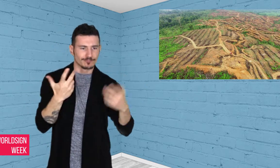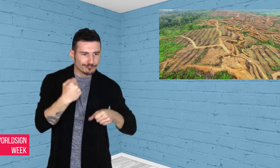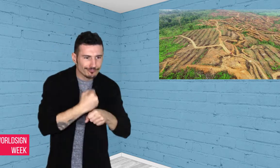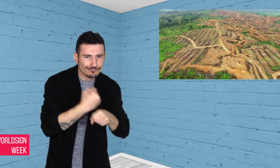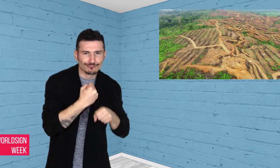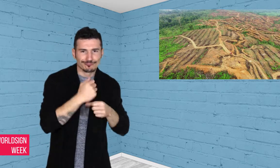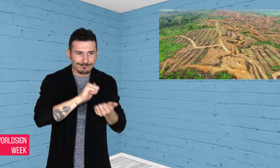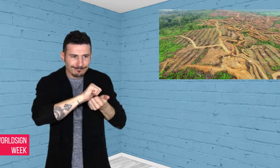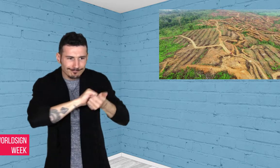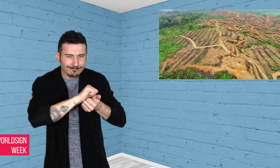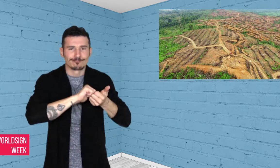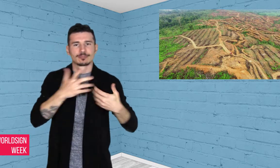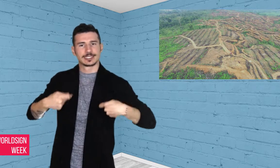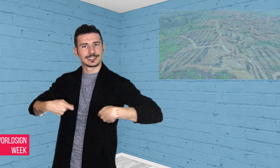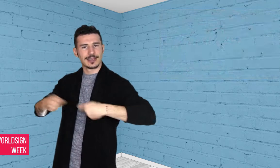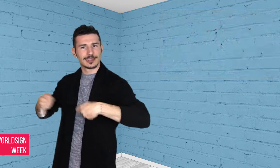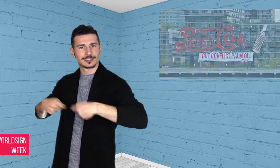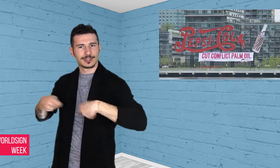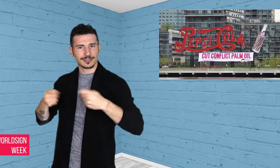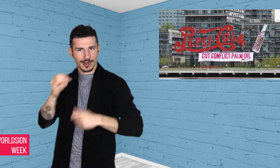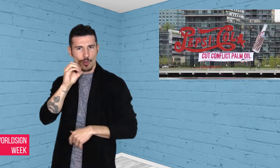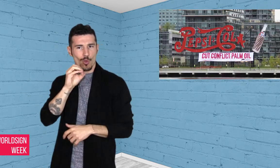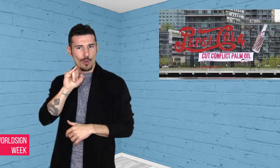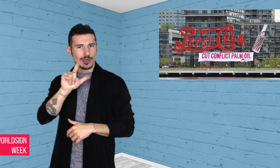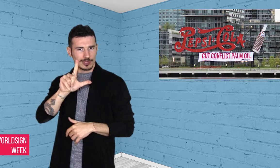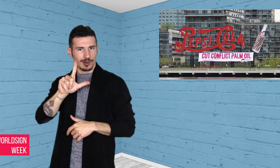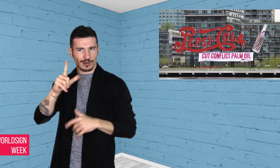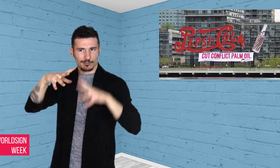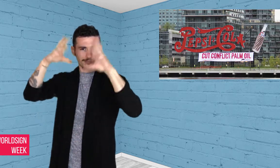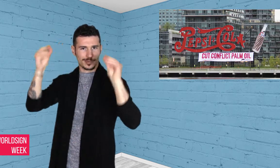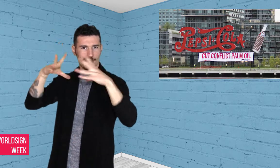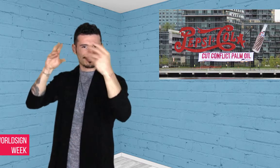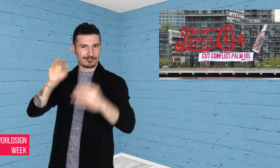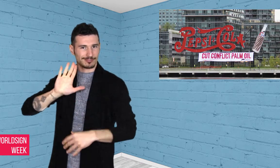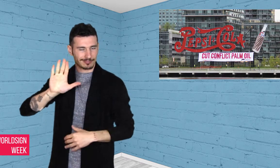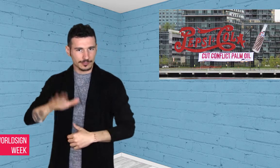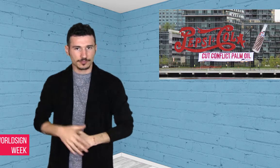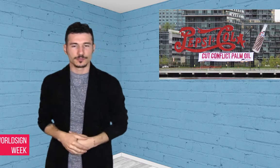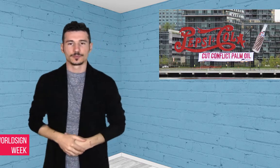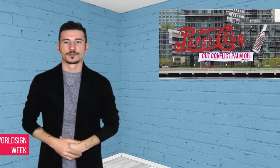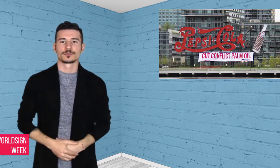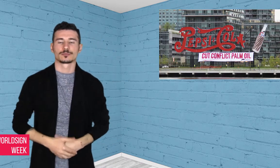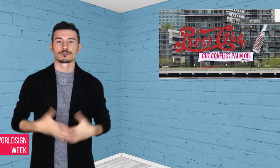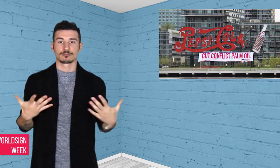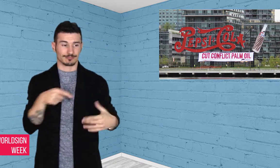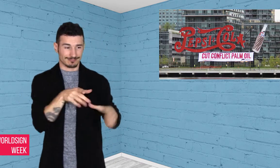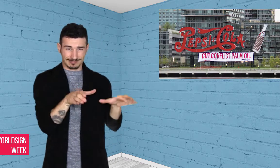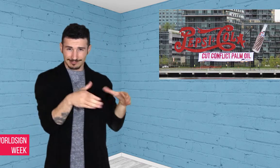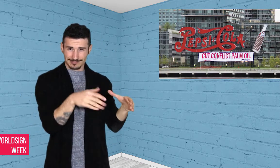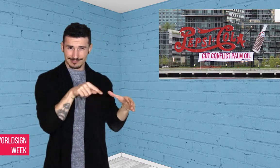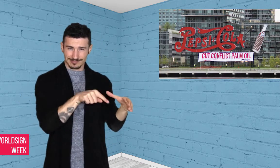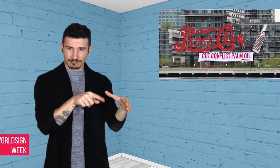endangered Sumatran elephants in